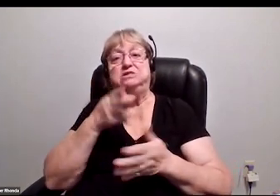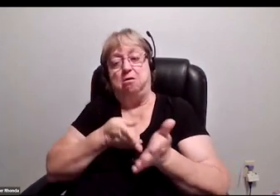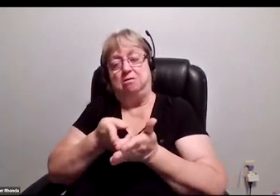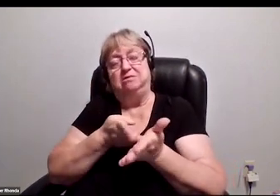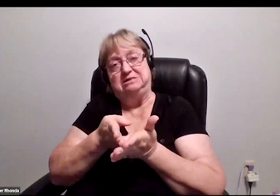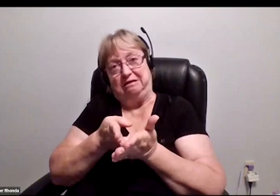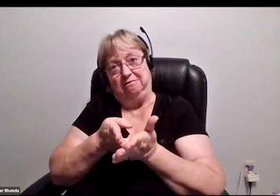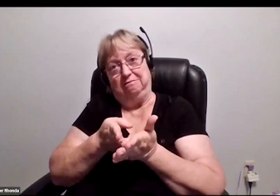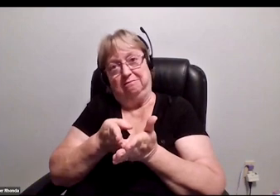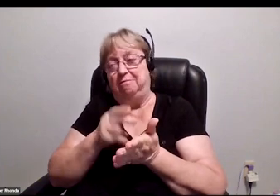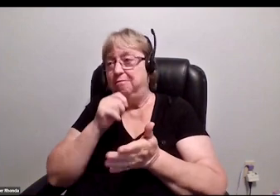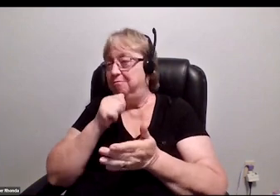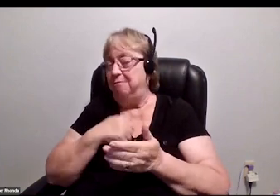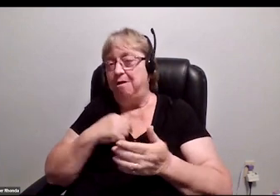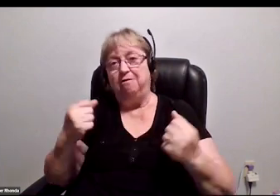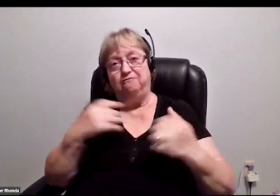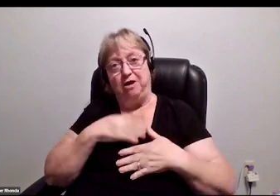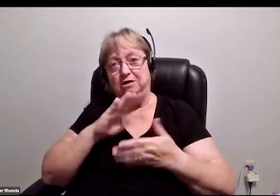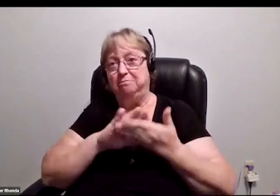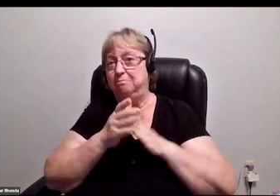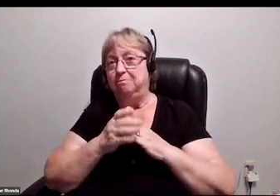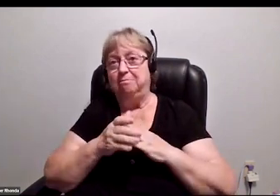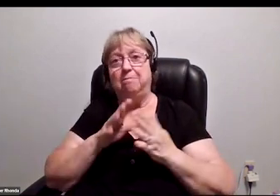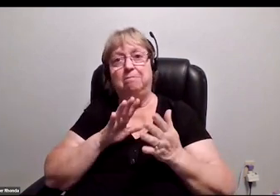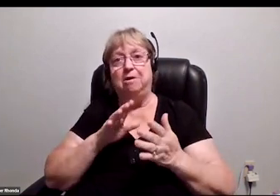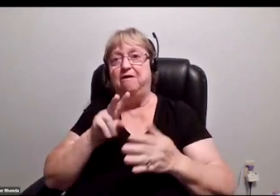I'm not afraid to talk about my disability, and folks are like,